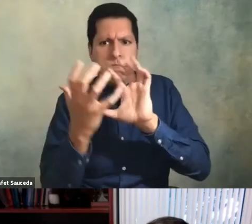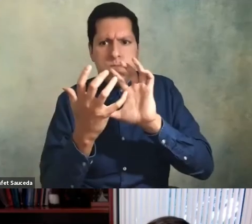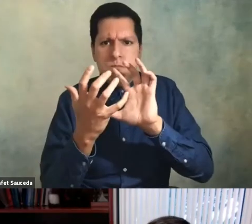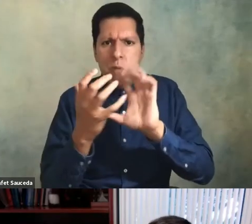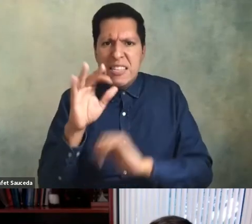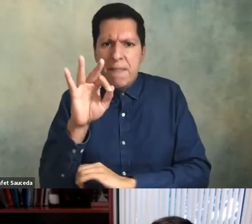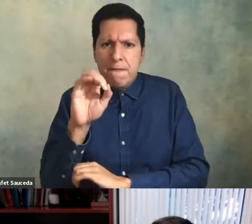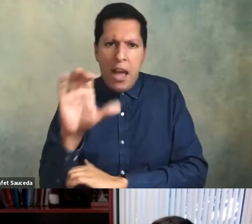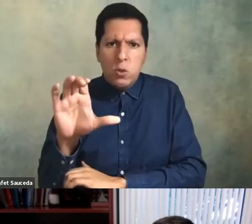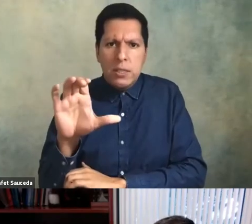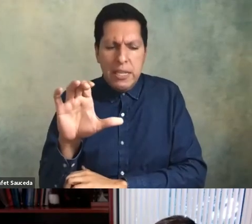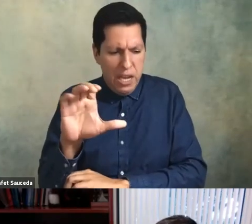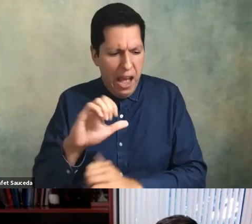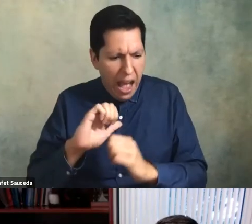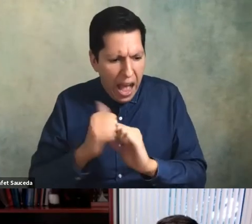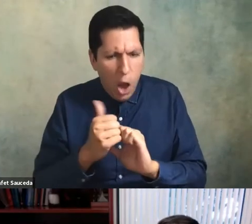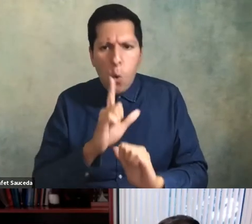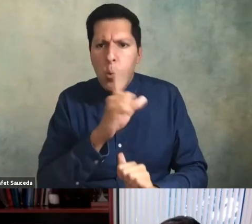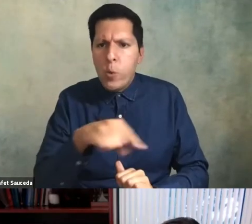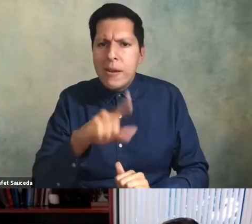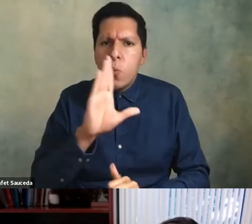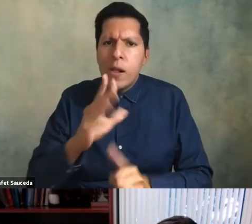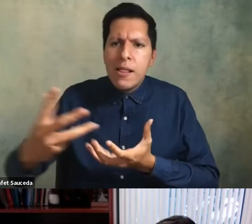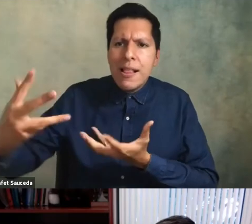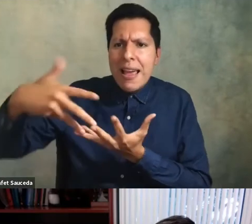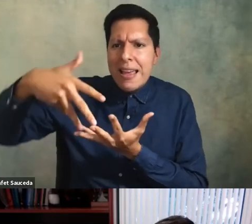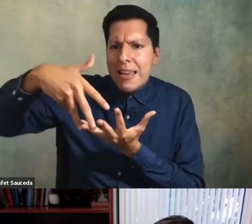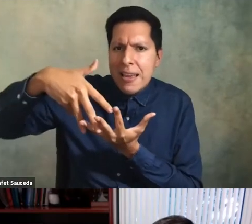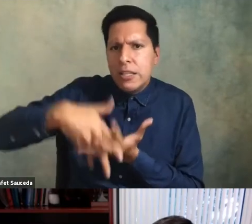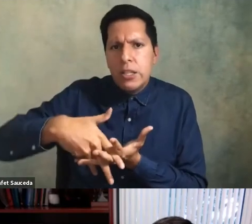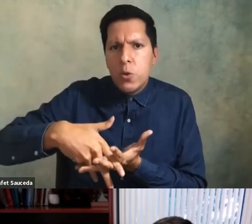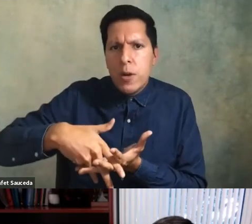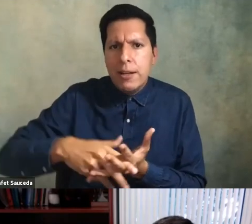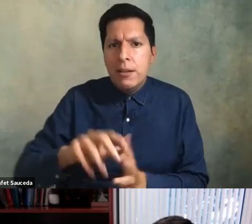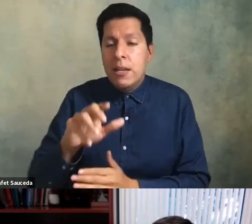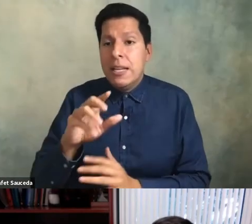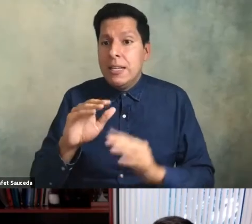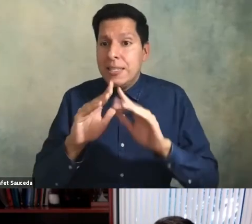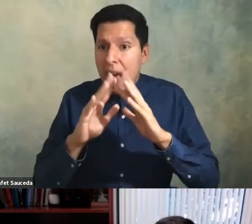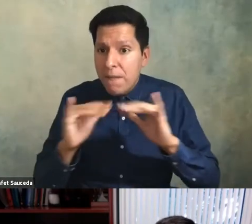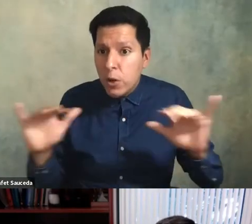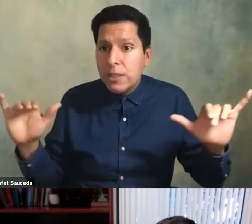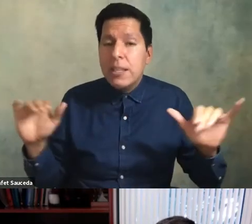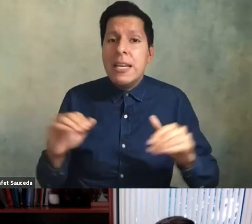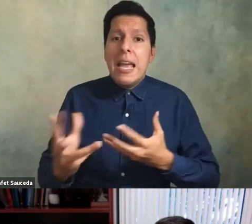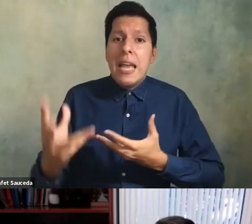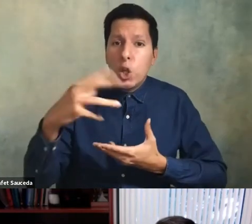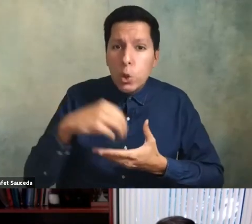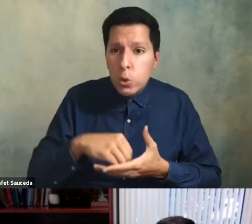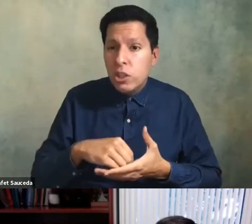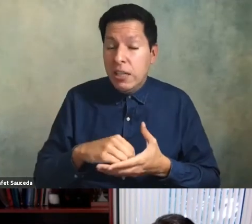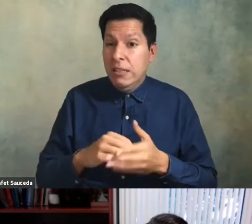how we were going to integrate diversity equity and inclusion broadly and race specifically across